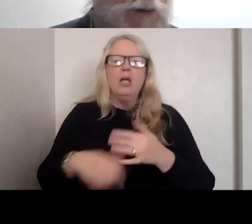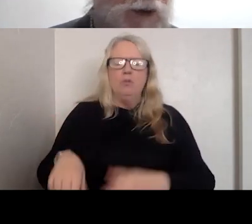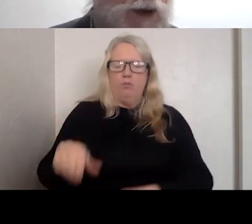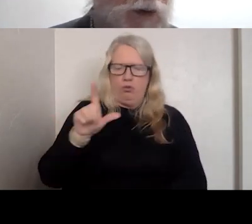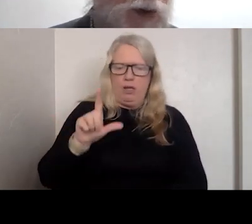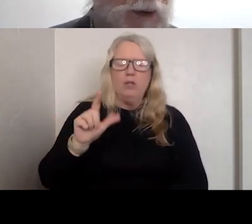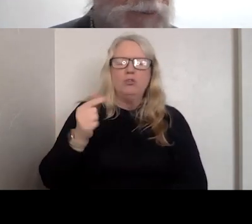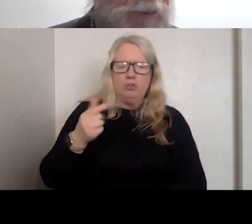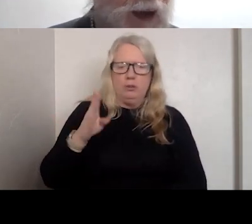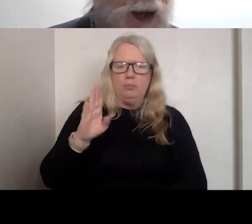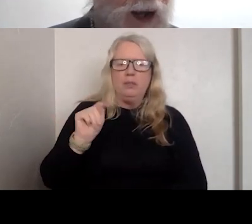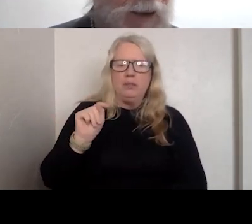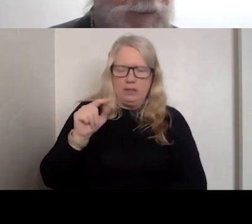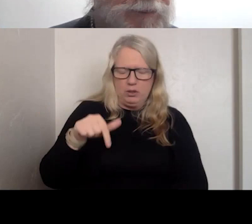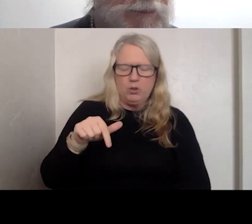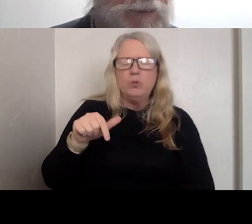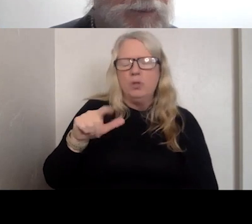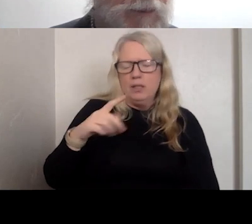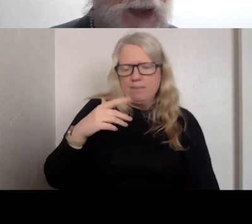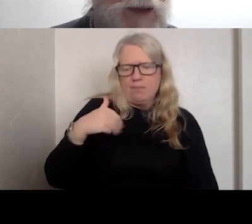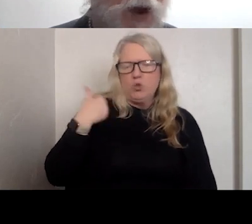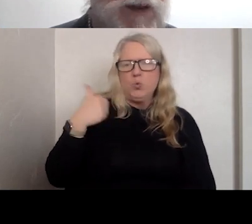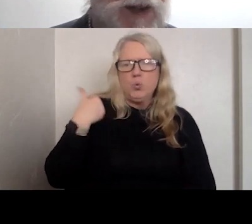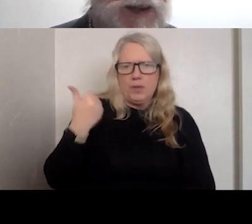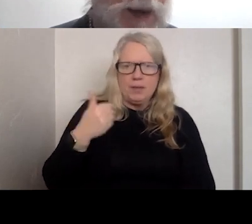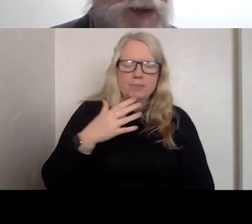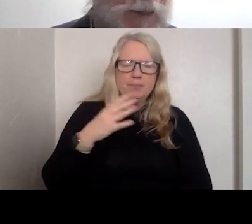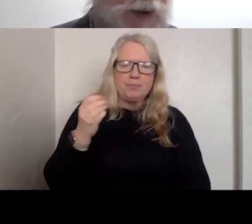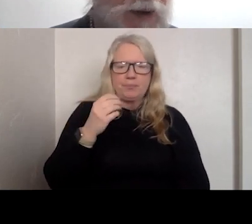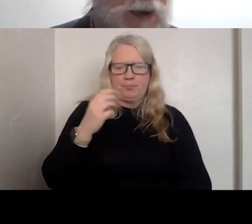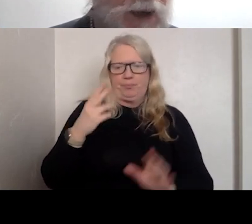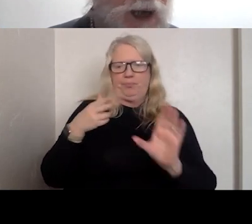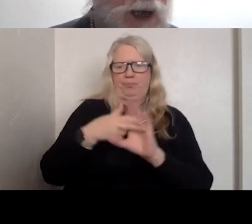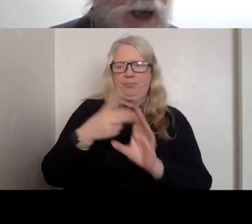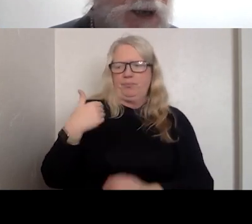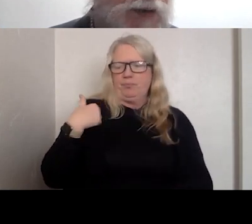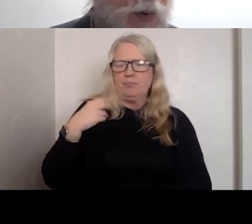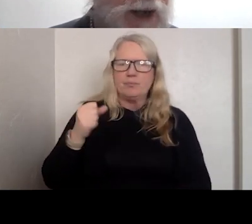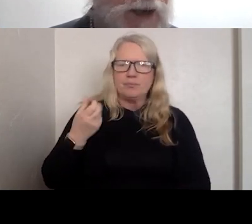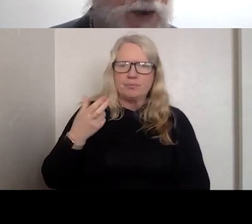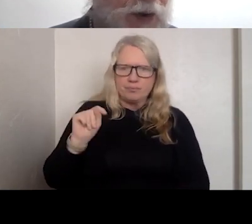YOUTH. IT LAUNCHED IN SEPTEMBER 2022